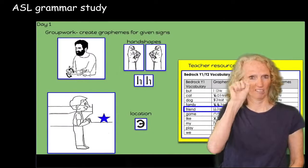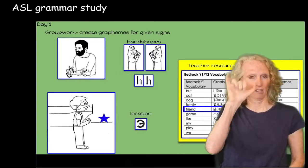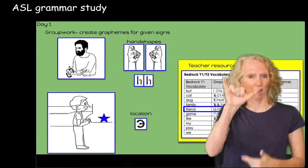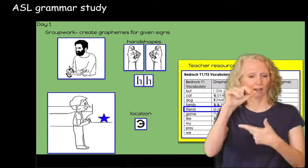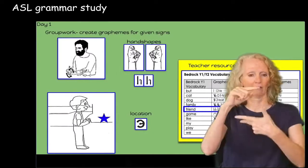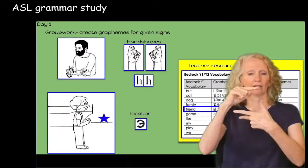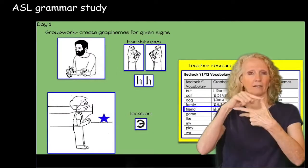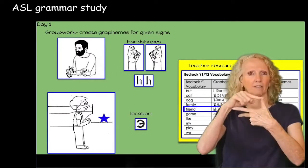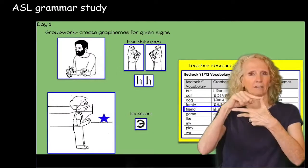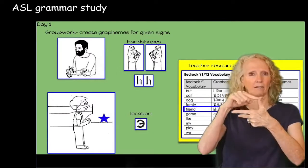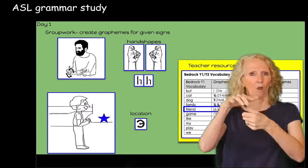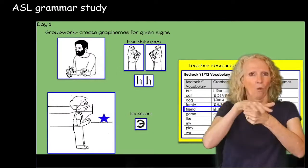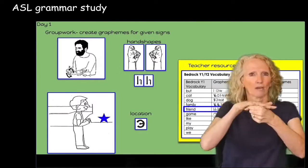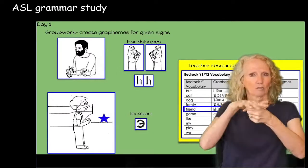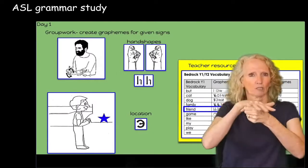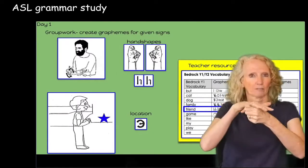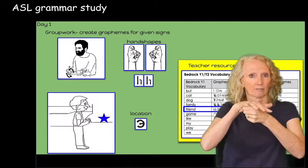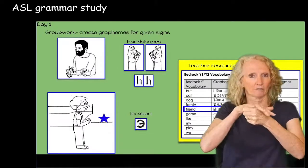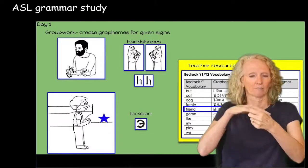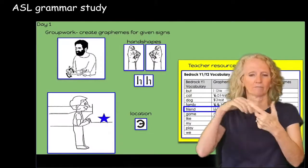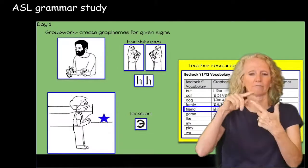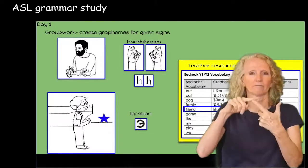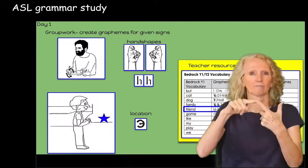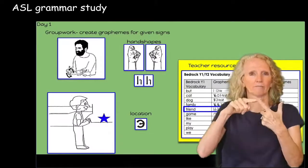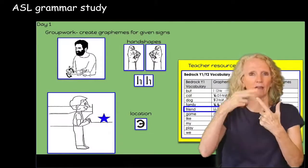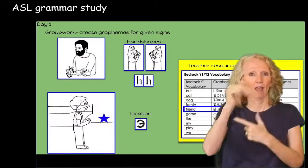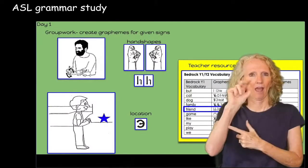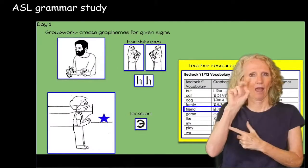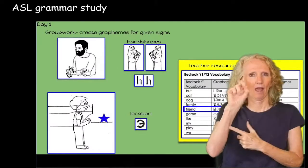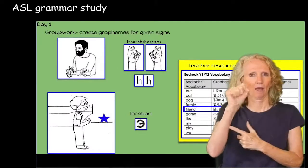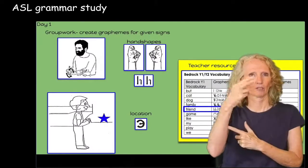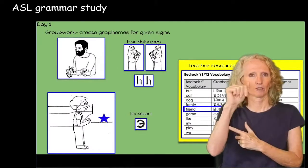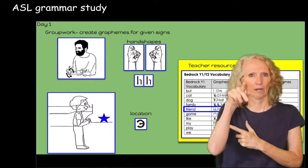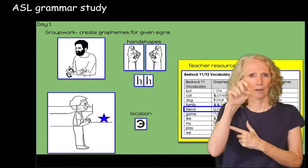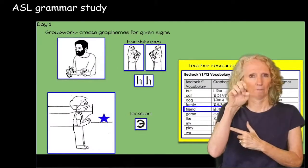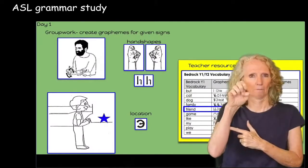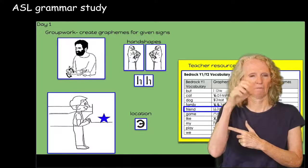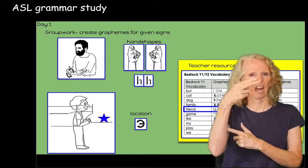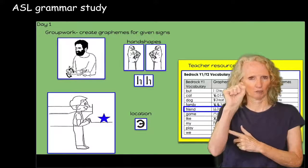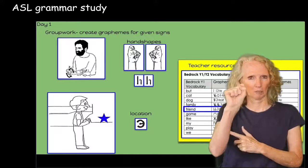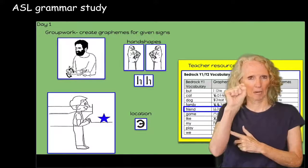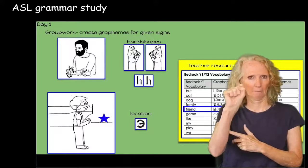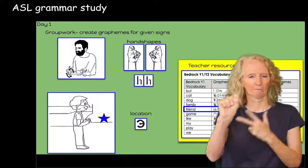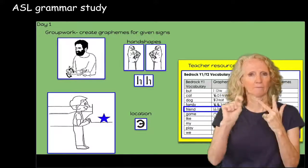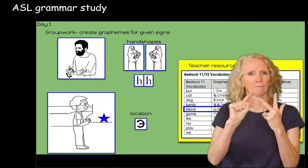talked about here location hand shape